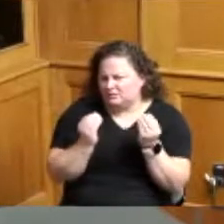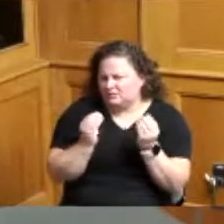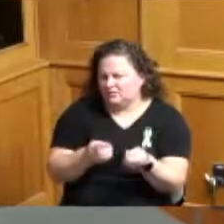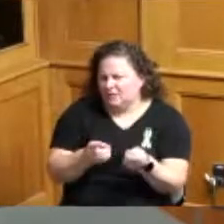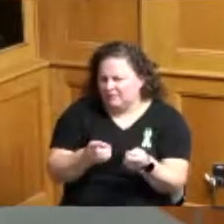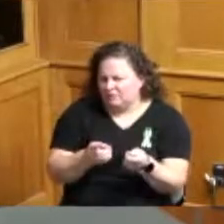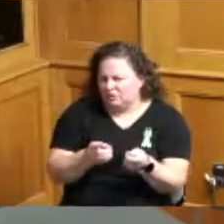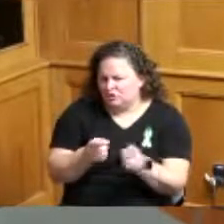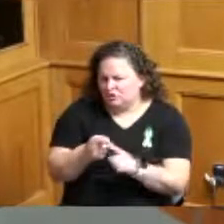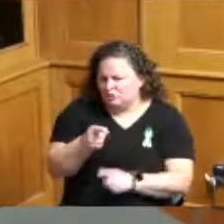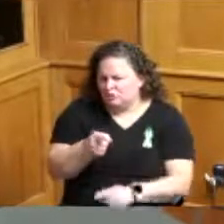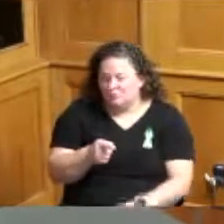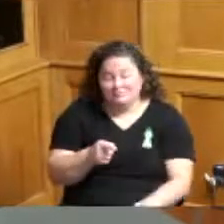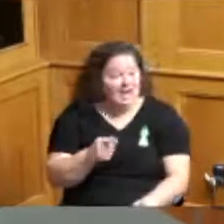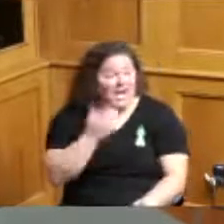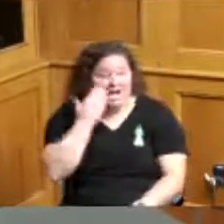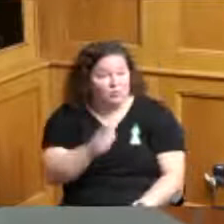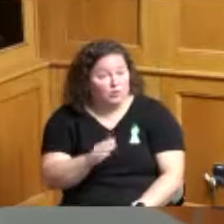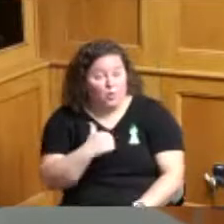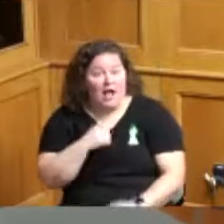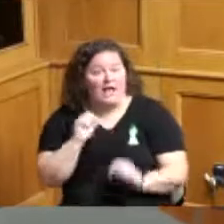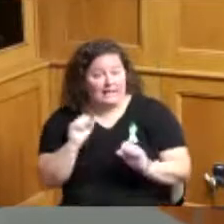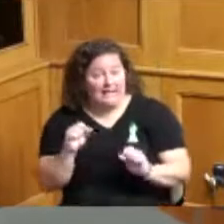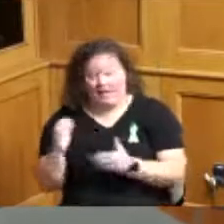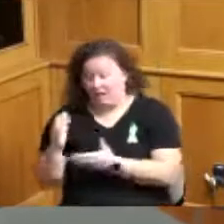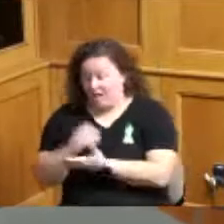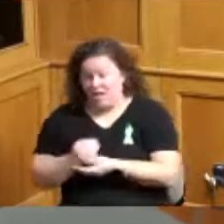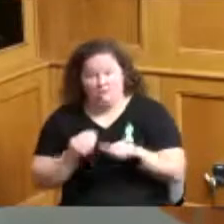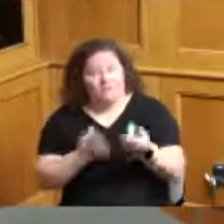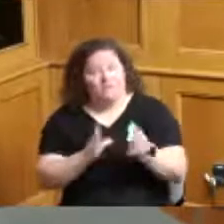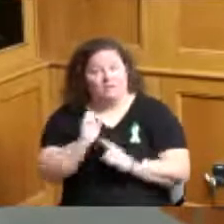I don't know I can provide that information I can say how many are